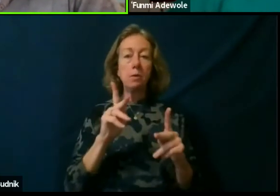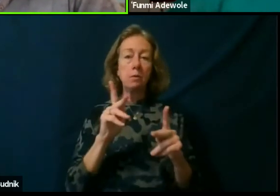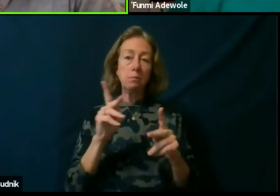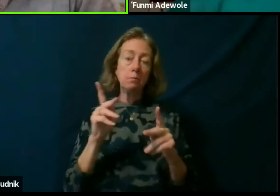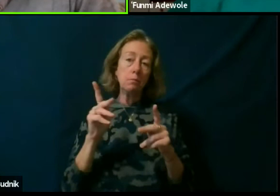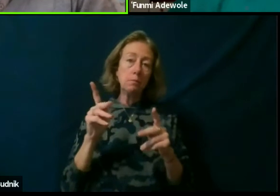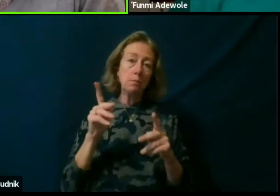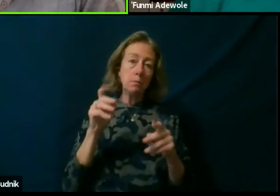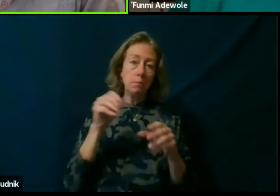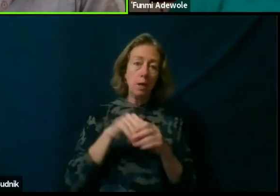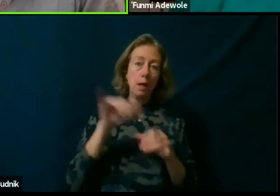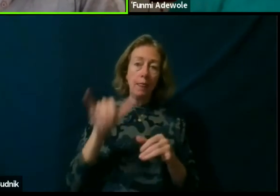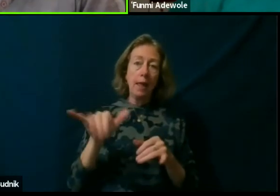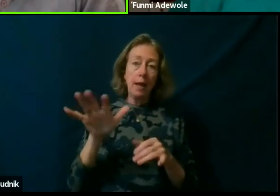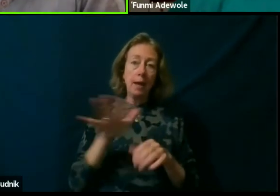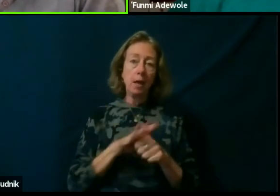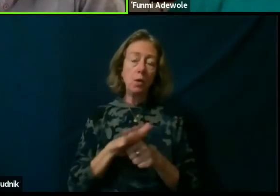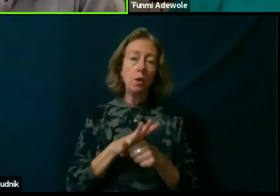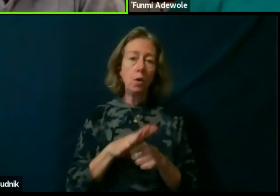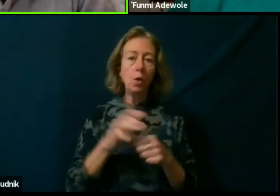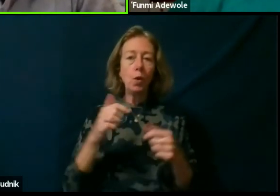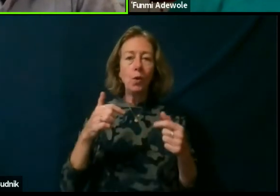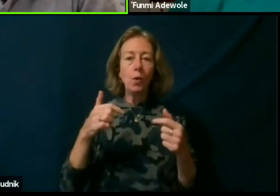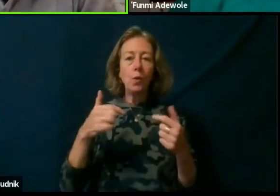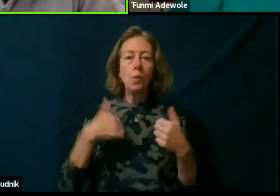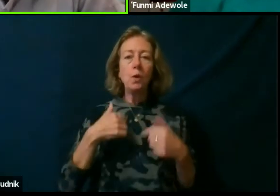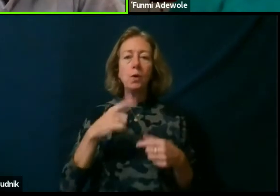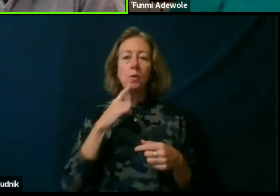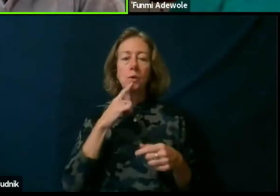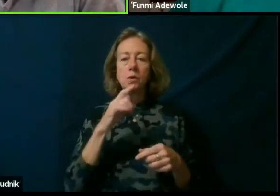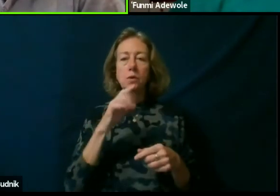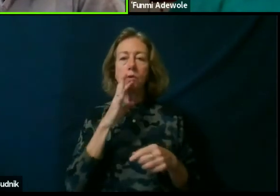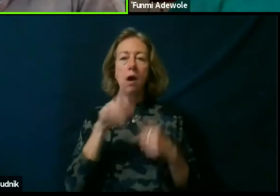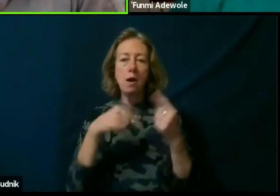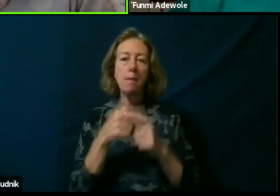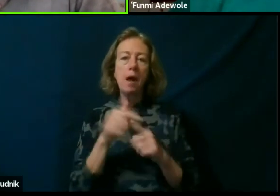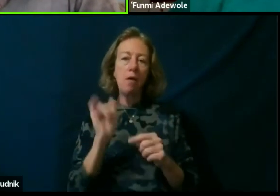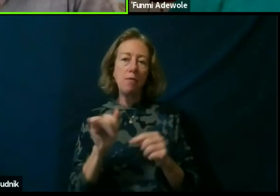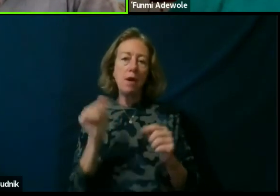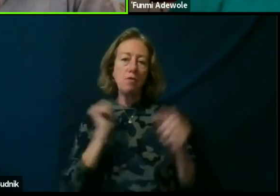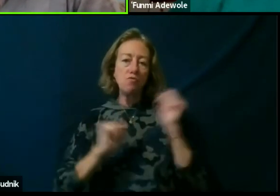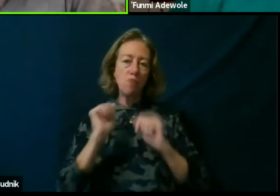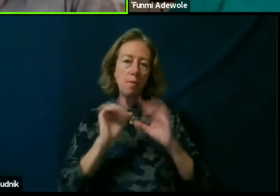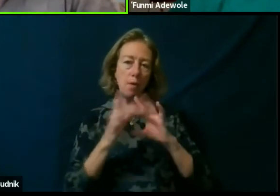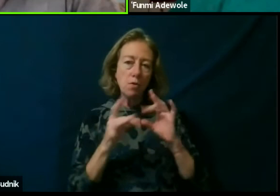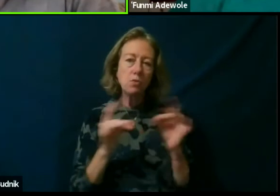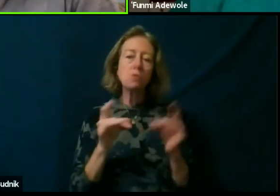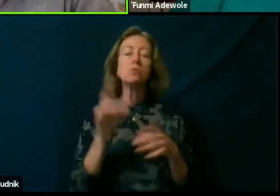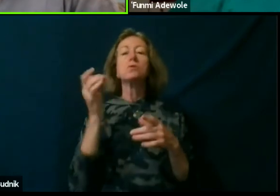we rarely talk about dramaturgy. Perhaps maybe that's part